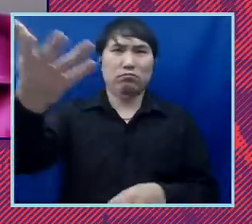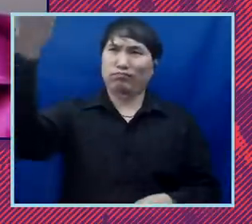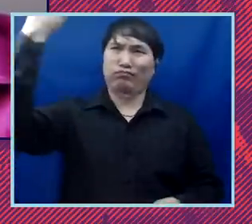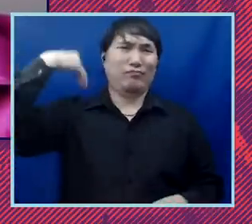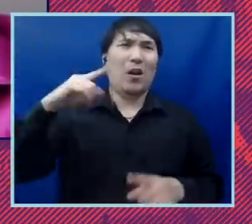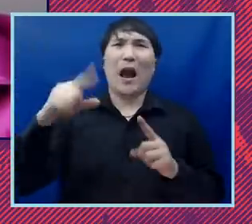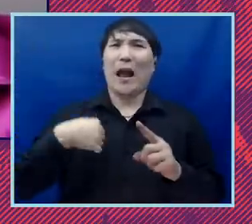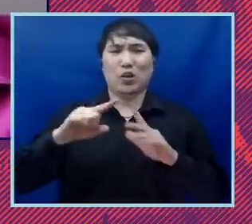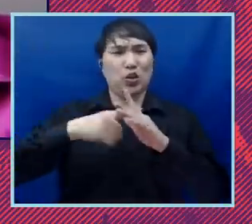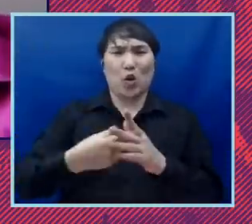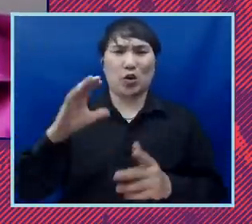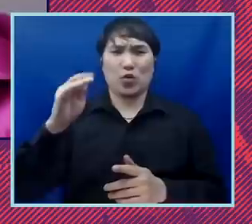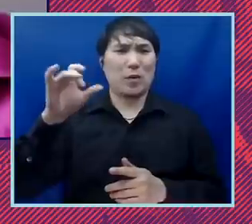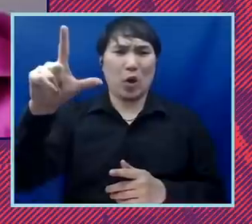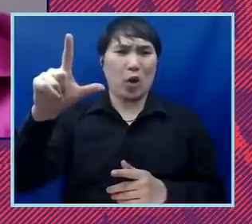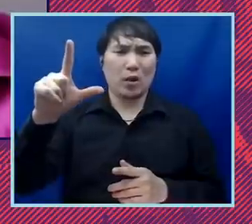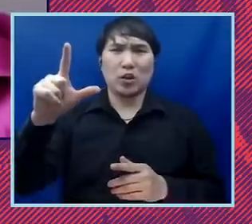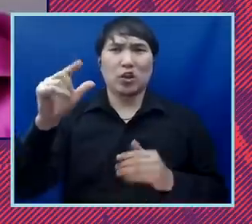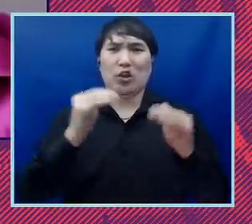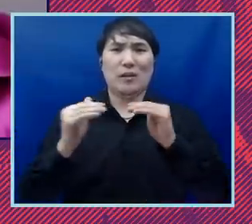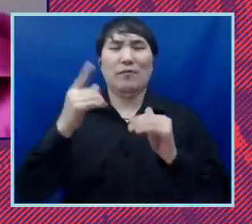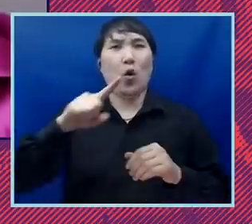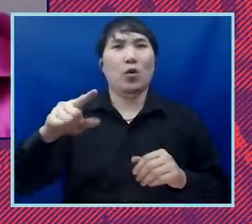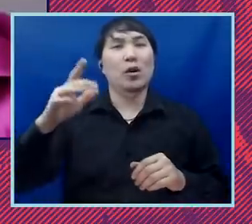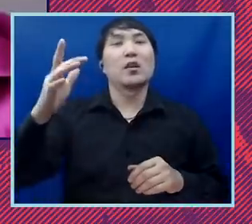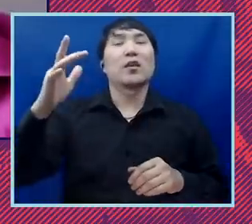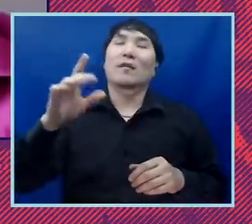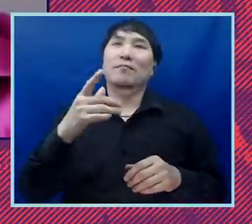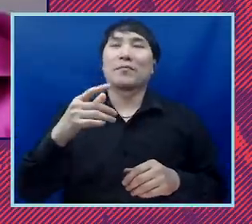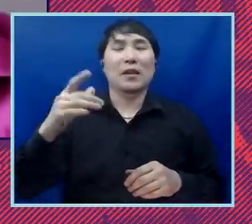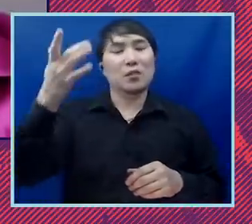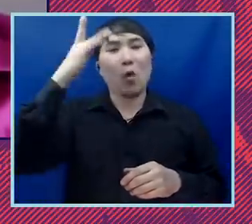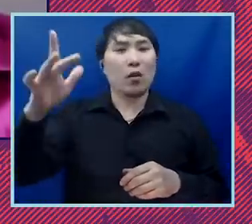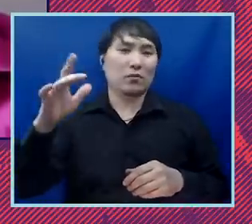created the criminal justice the campaign for smart justice campaign i got criticized saying